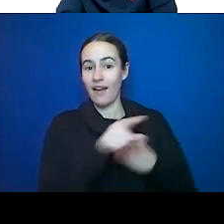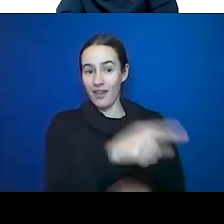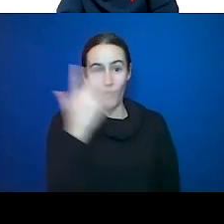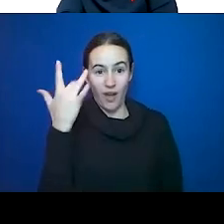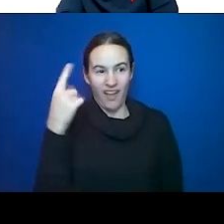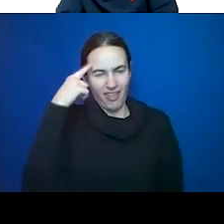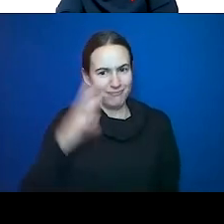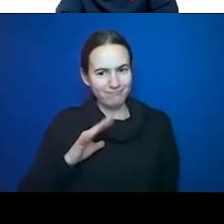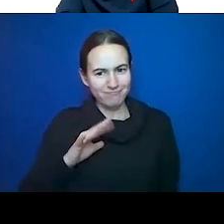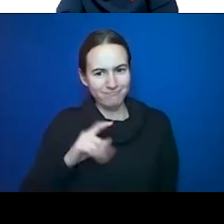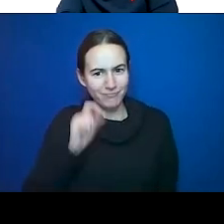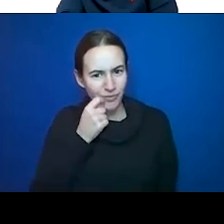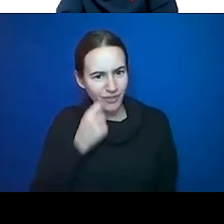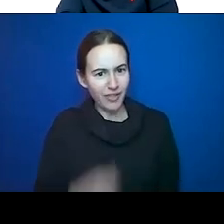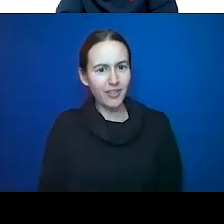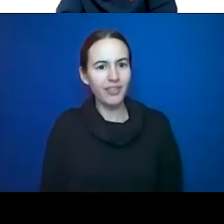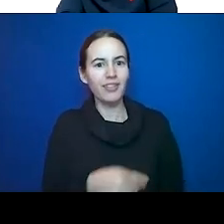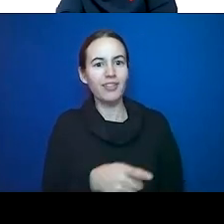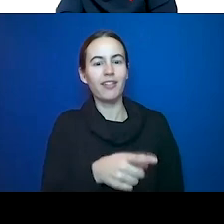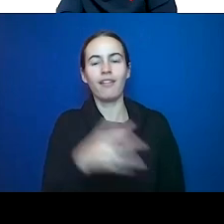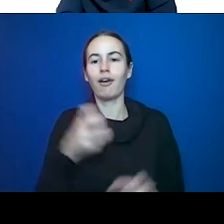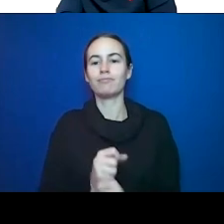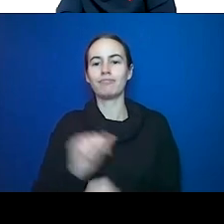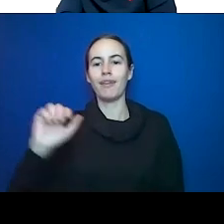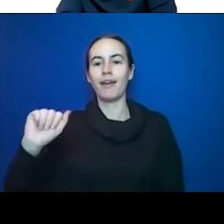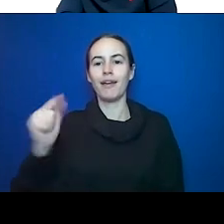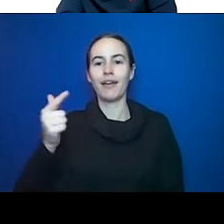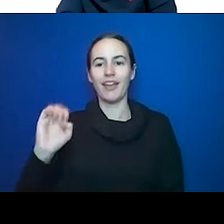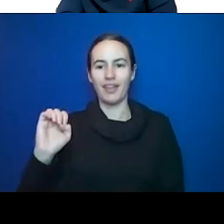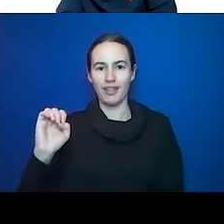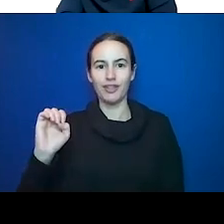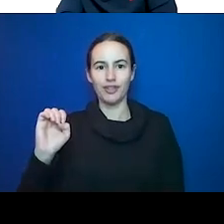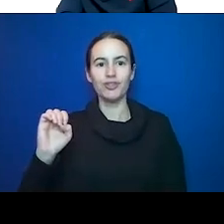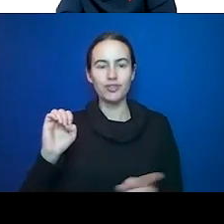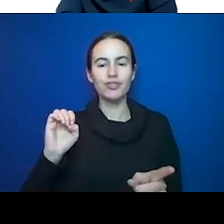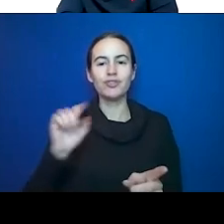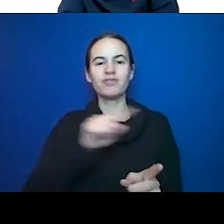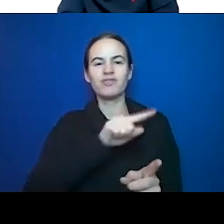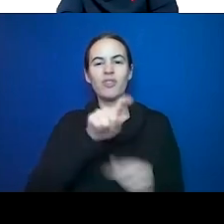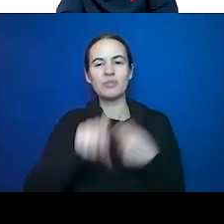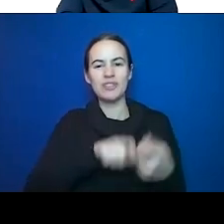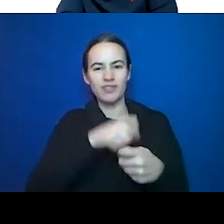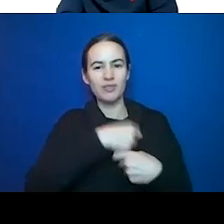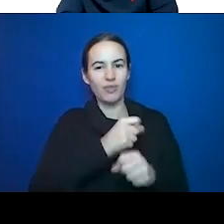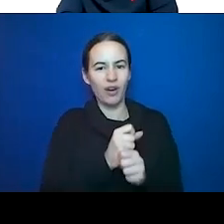Advanced glycation end products. It's age. These products age us they haven't affected many parts